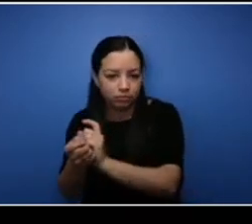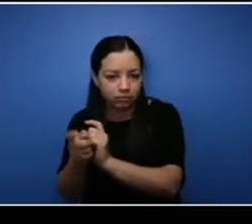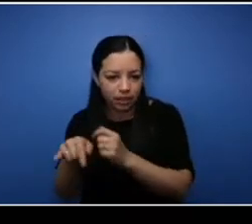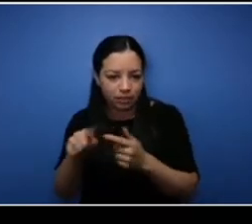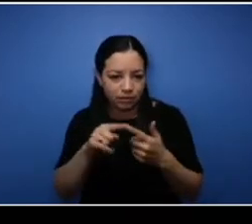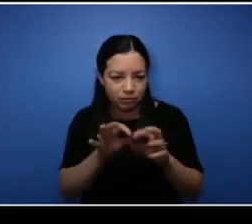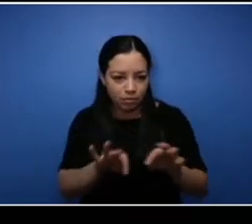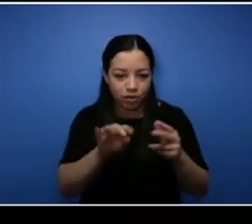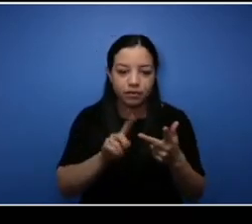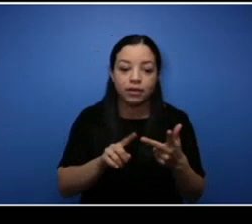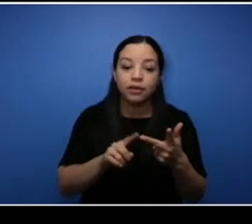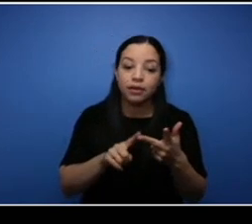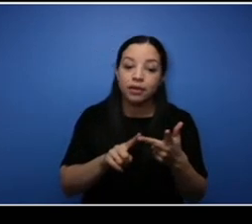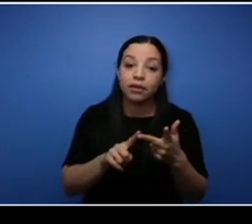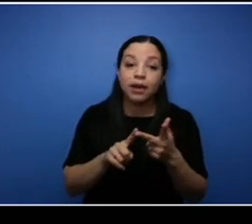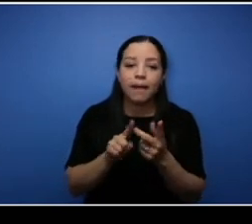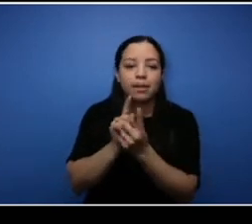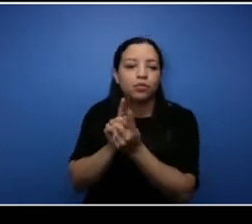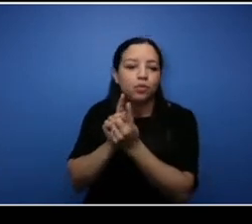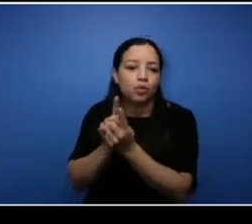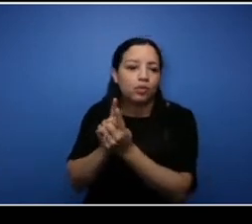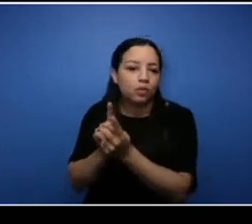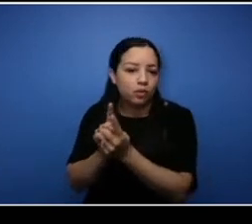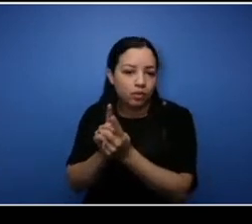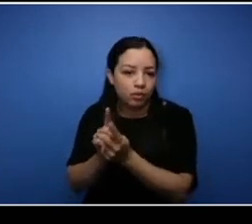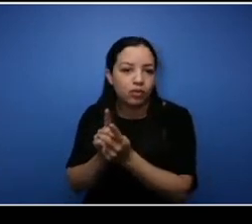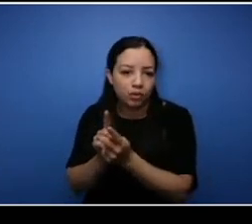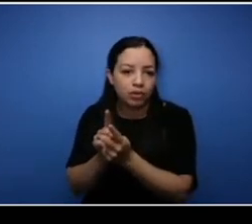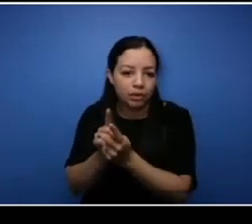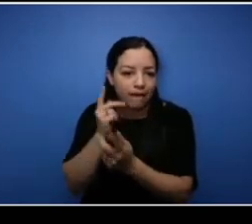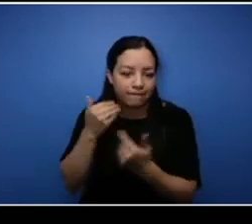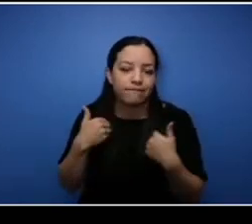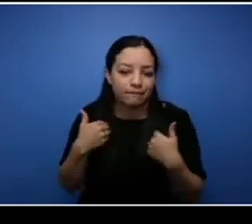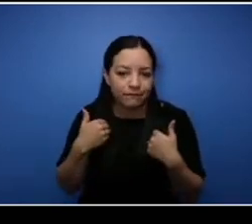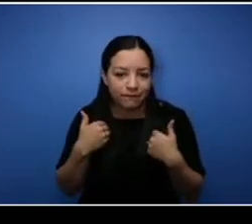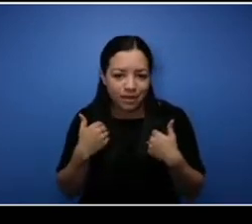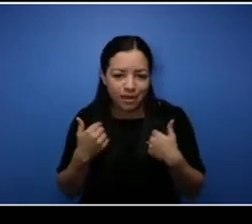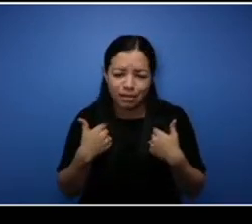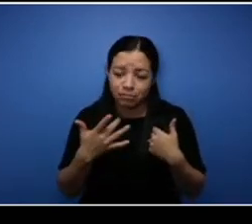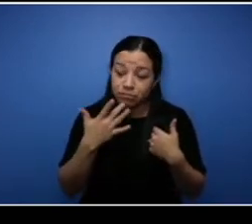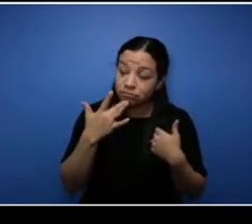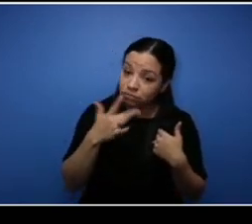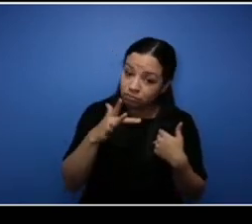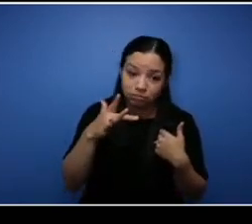with a mentor and uh I've been lucky enough as a young entrepreneur to have people around